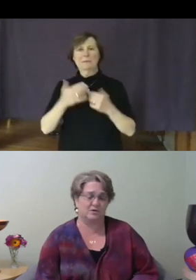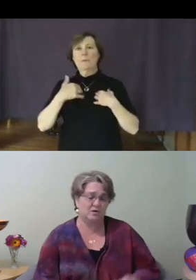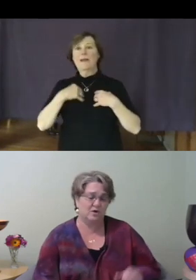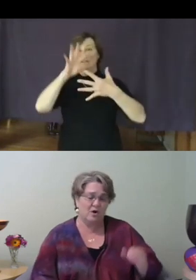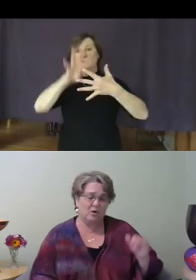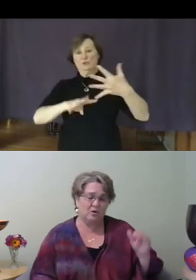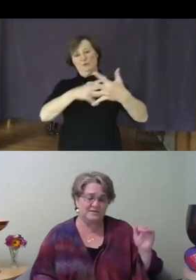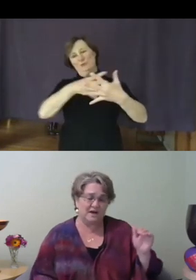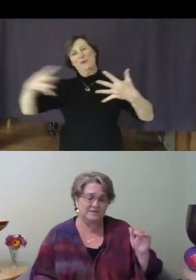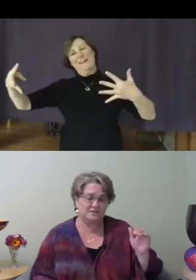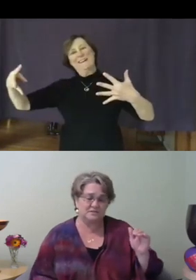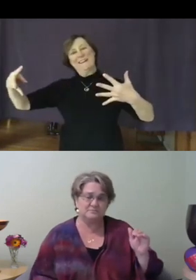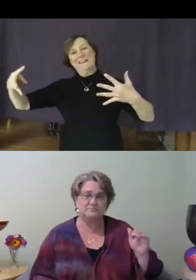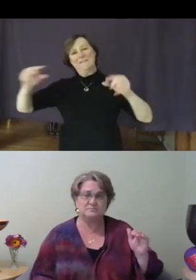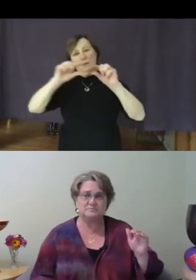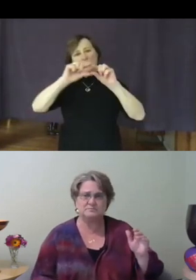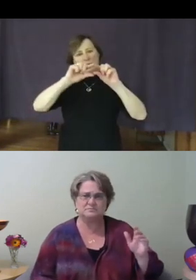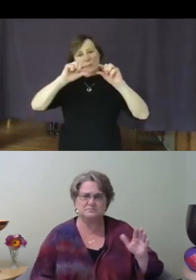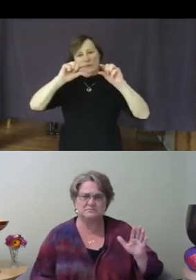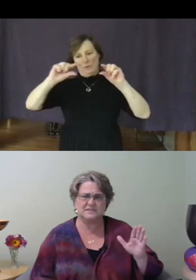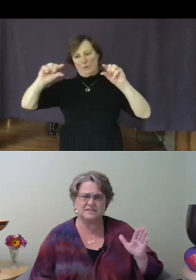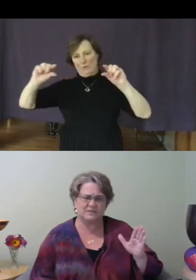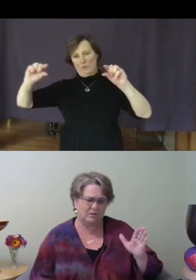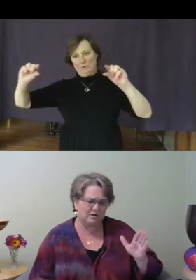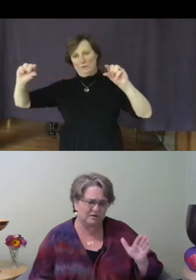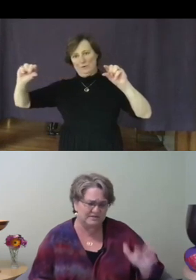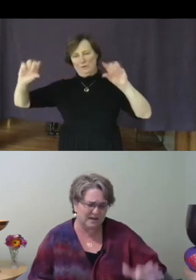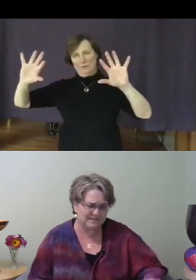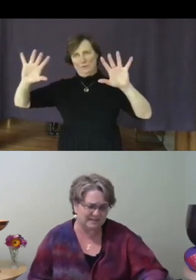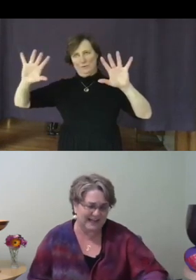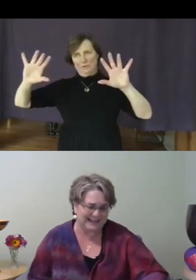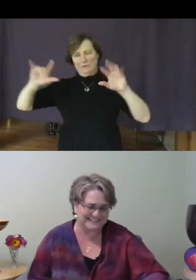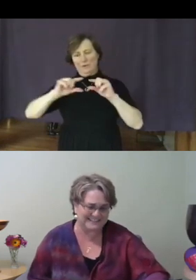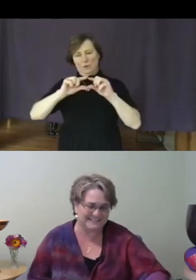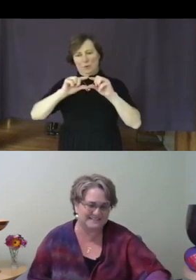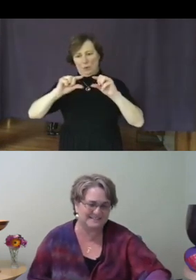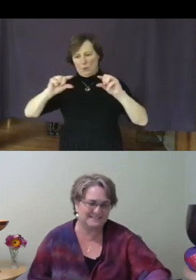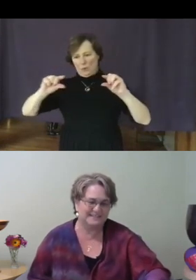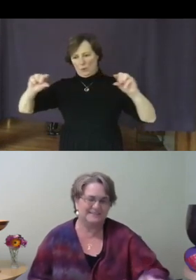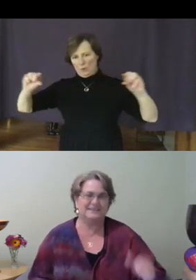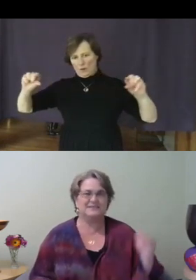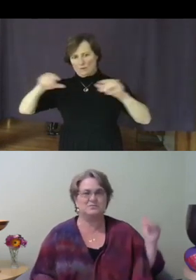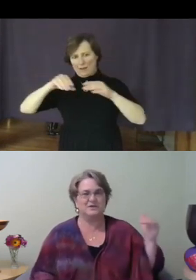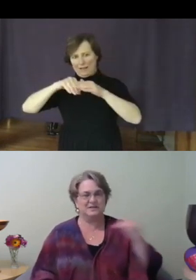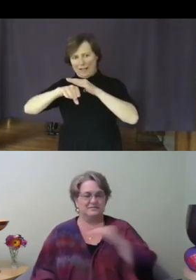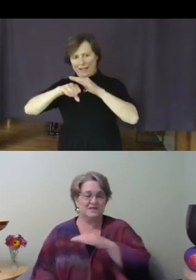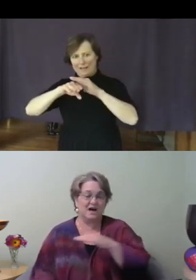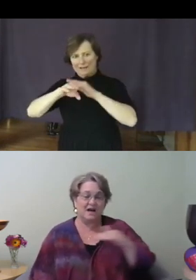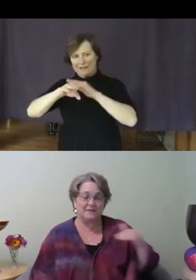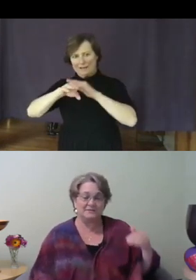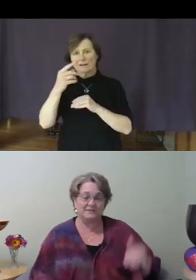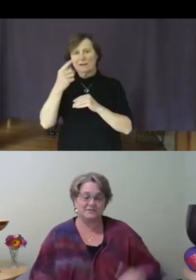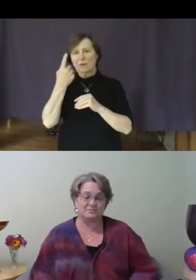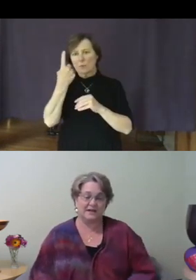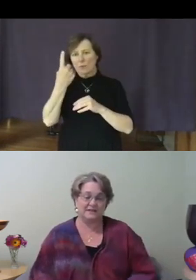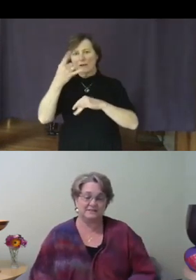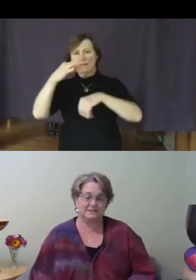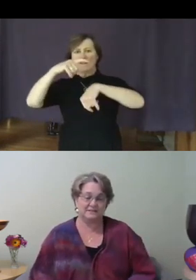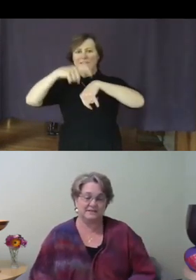horizontal, let's see, the horizontal access is one of time - left to right, less